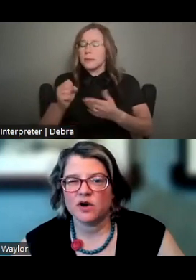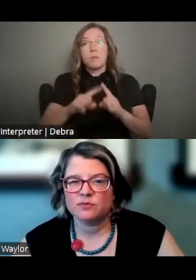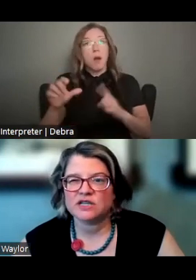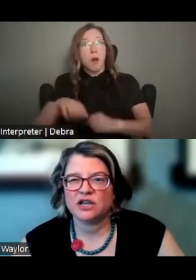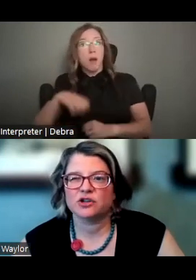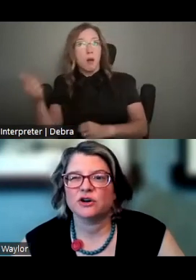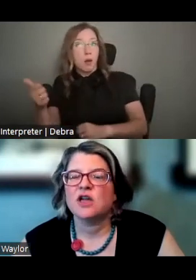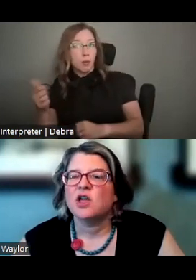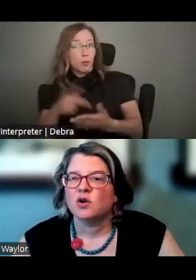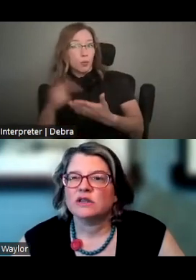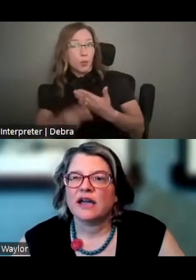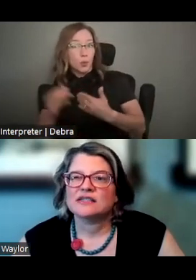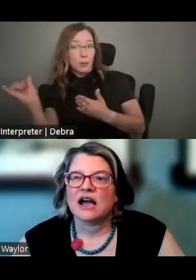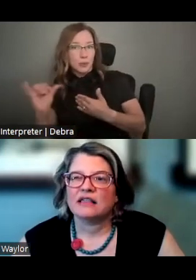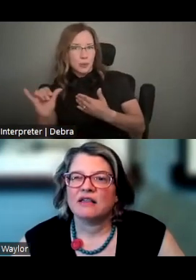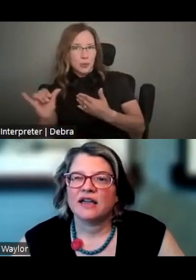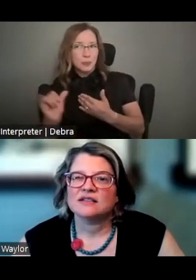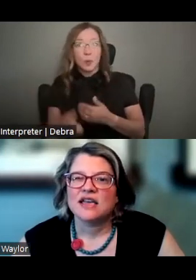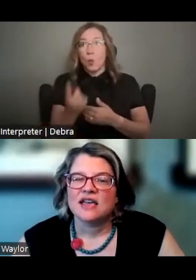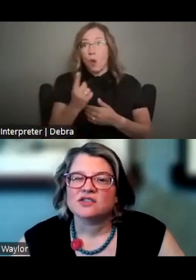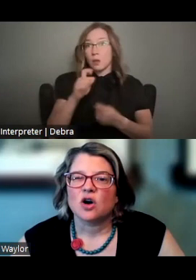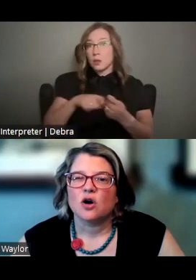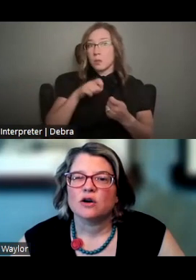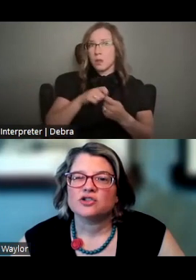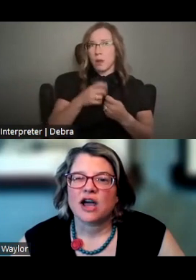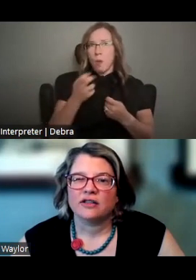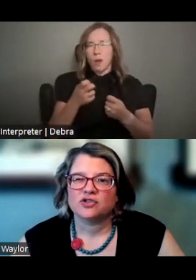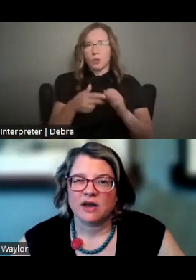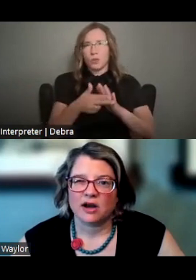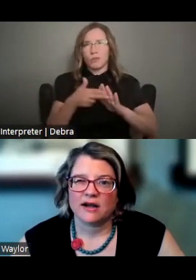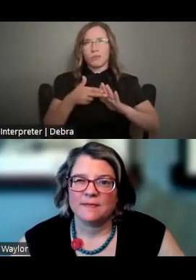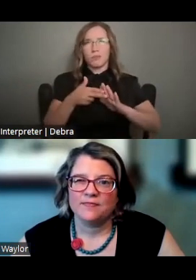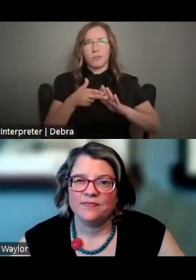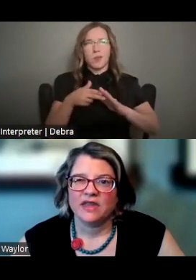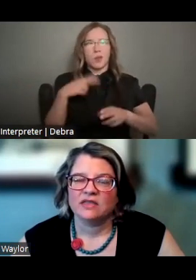AND ONE IN PARTICULAR WE'D LIKE TO HIGHLIGHT IS CALLED CHALLENGE AMERICA.